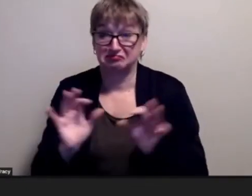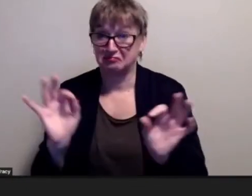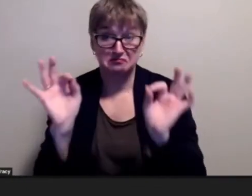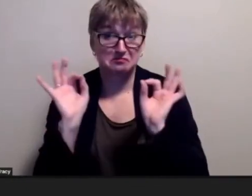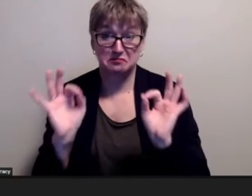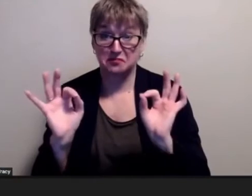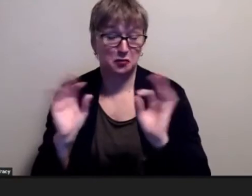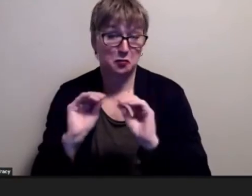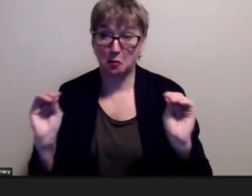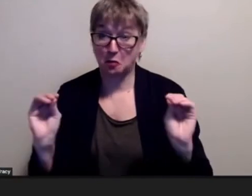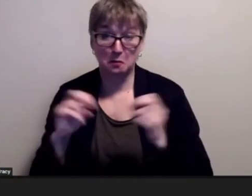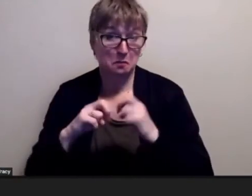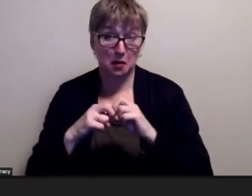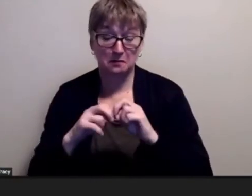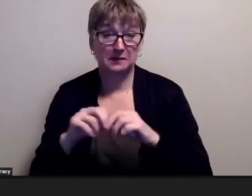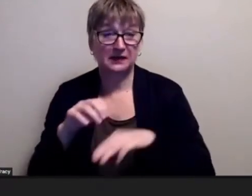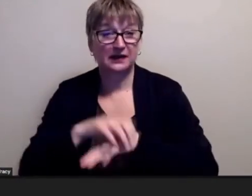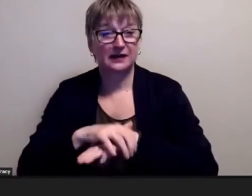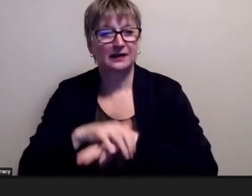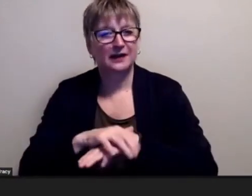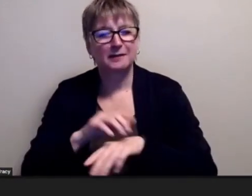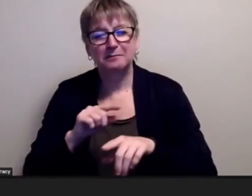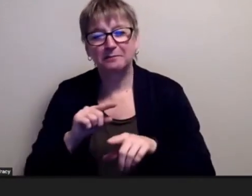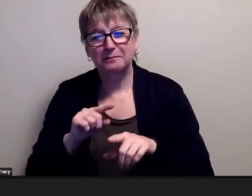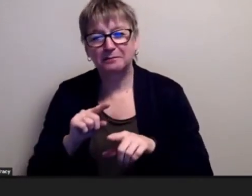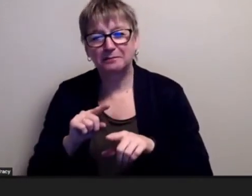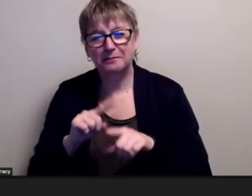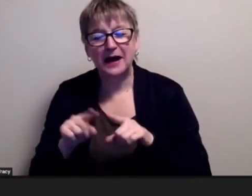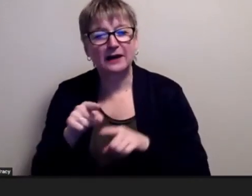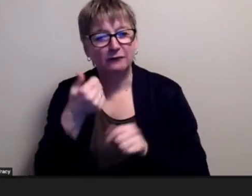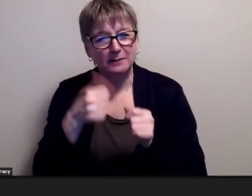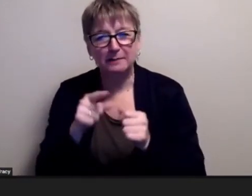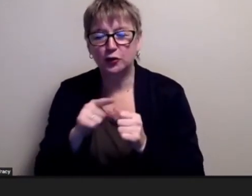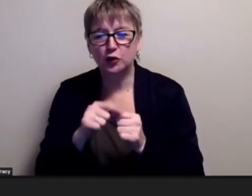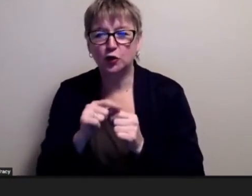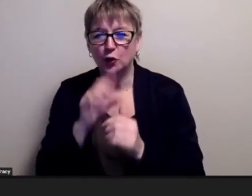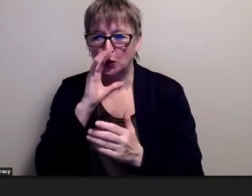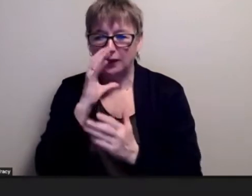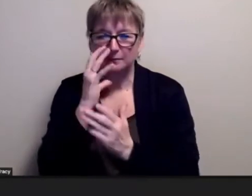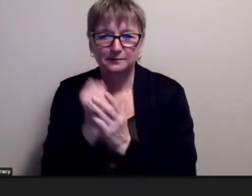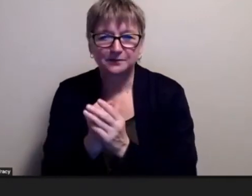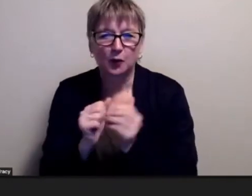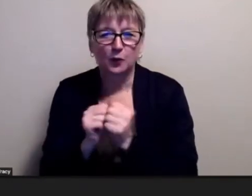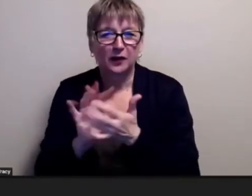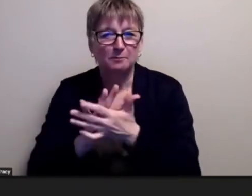with them but you were very much into movies and i was trying to get you into shakespeare and i kept